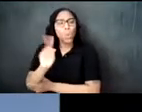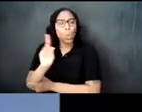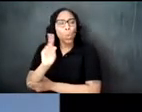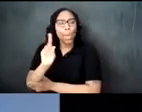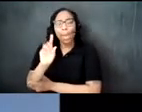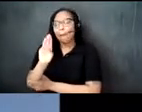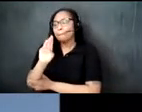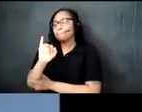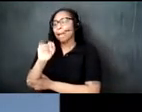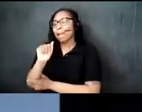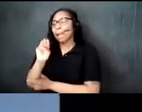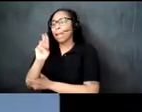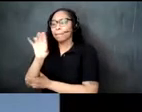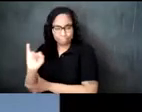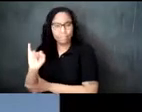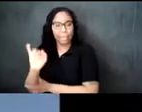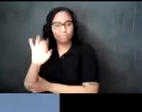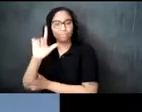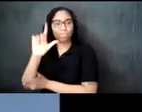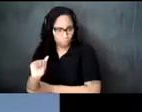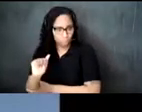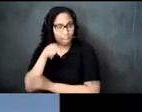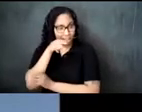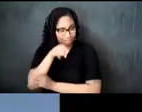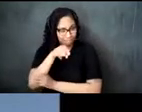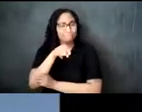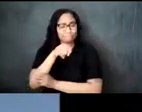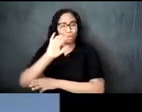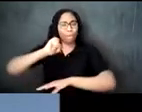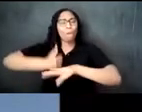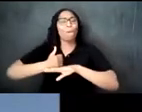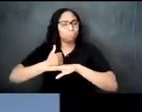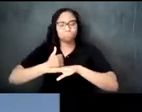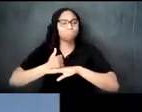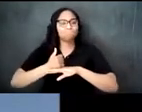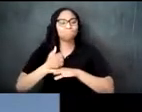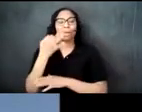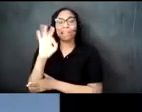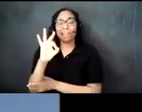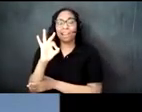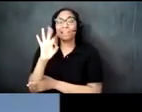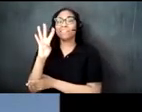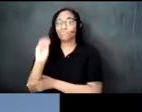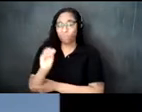georgette's tea room house opened in 1940 as a guest house and meeting spot for black